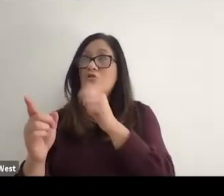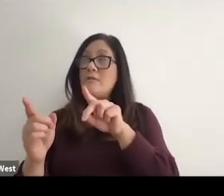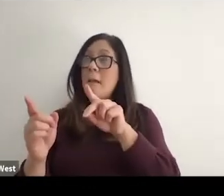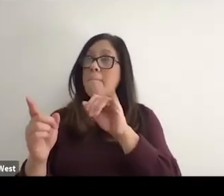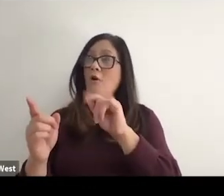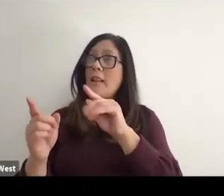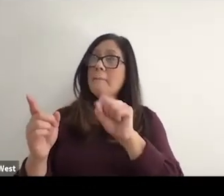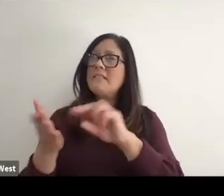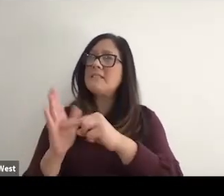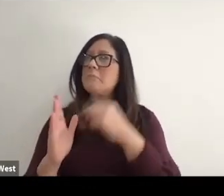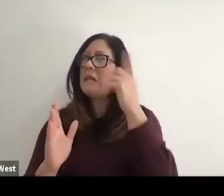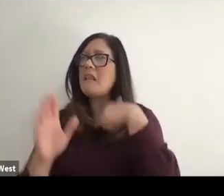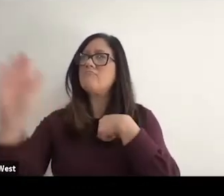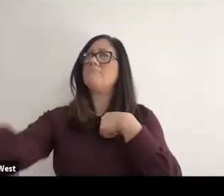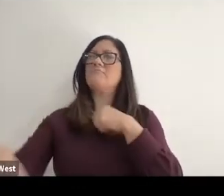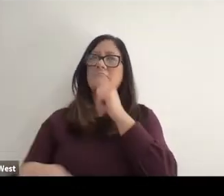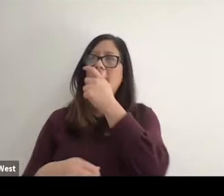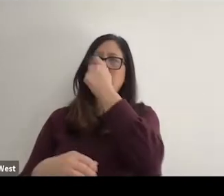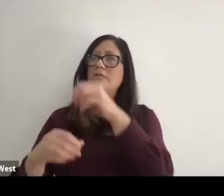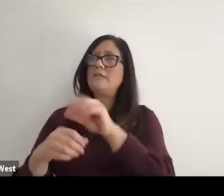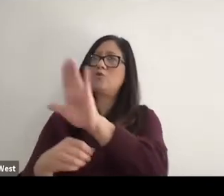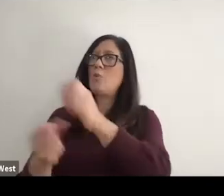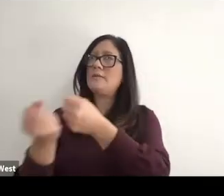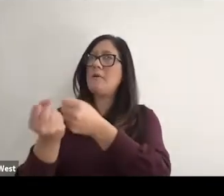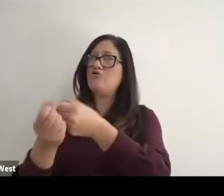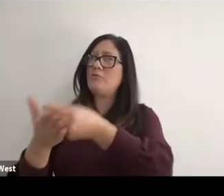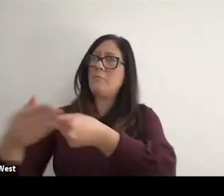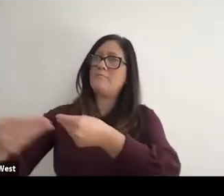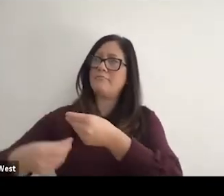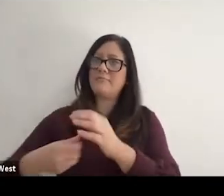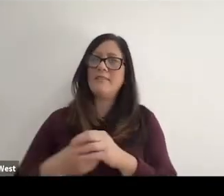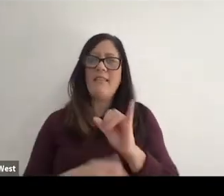Then London wasn't interested in that sponsor and so that was